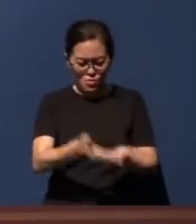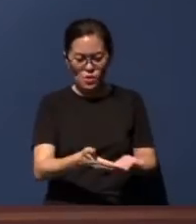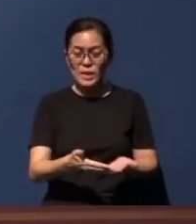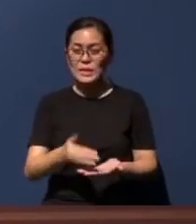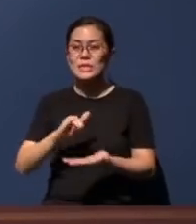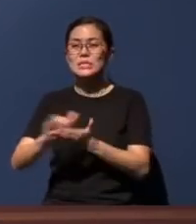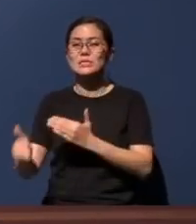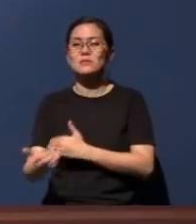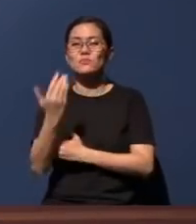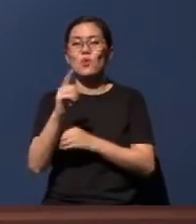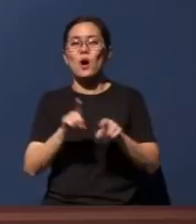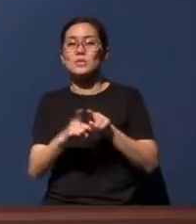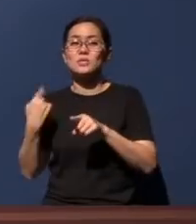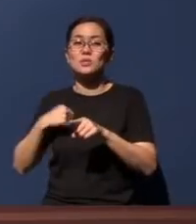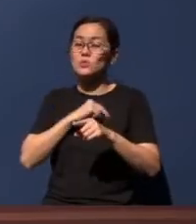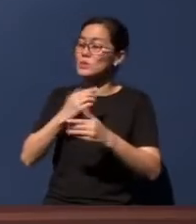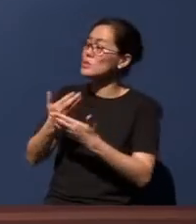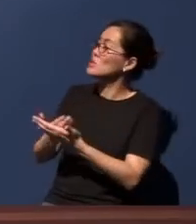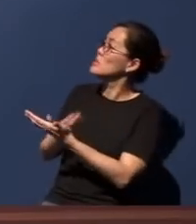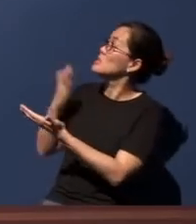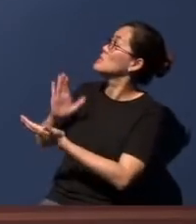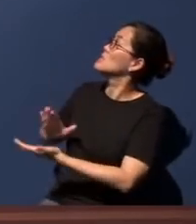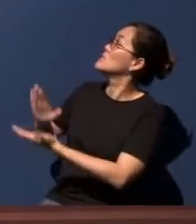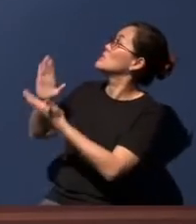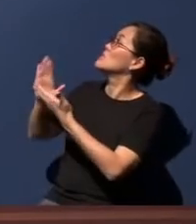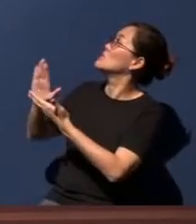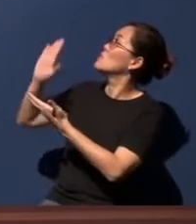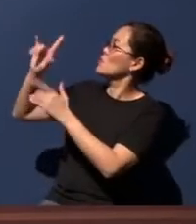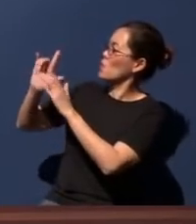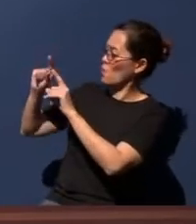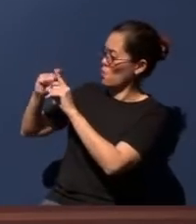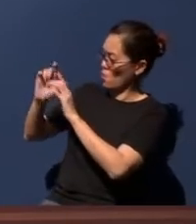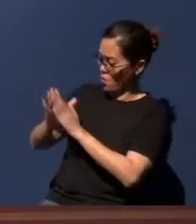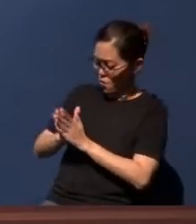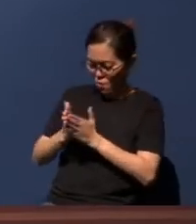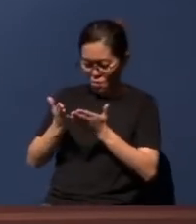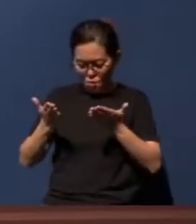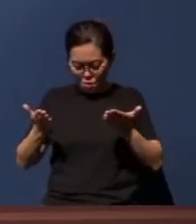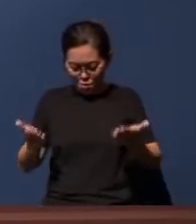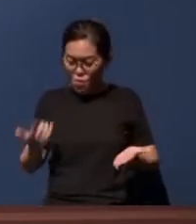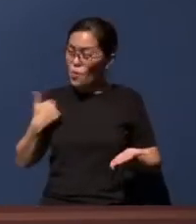even as we come before Your presence with Your Word open before us, we ask for Your anointing